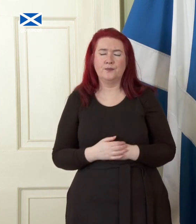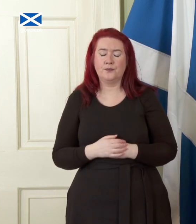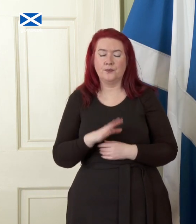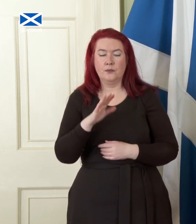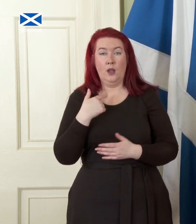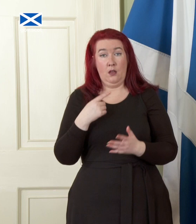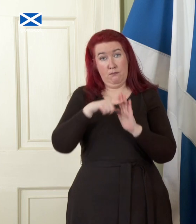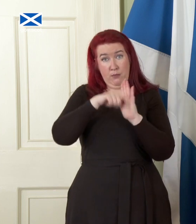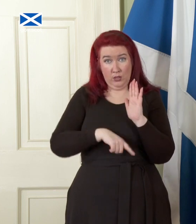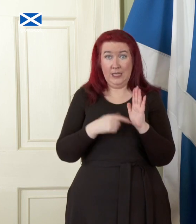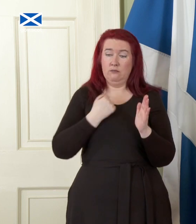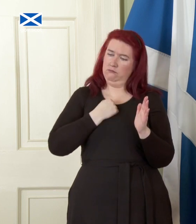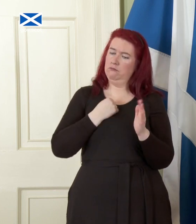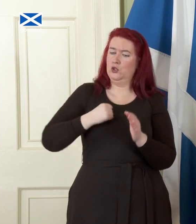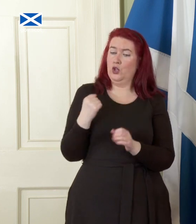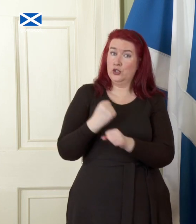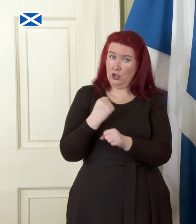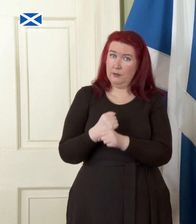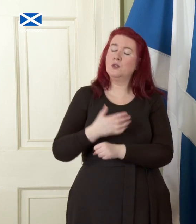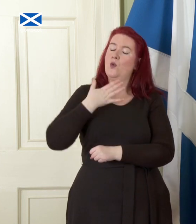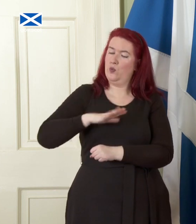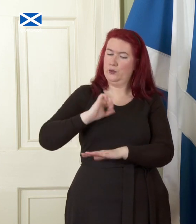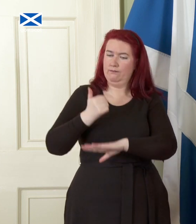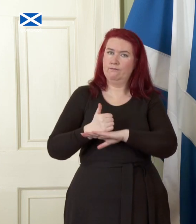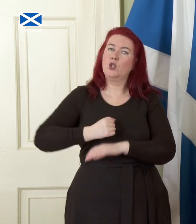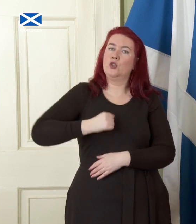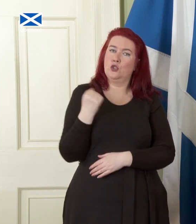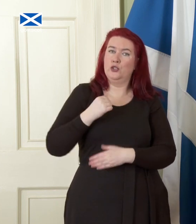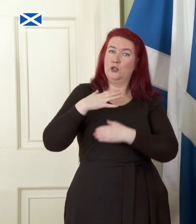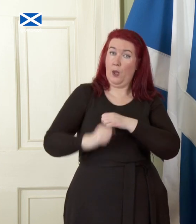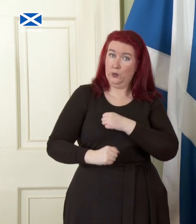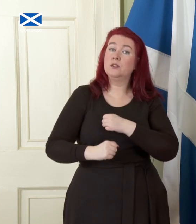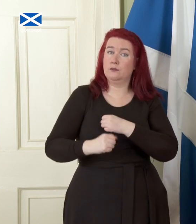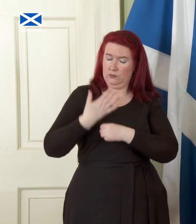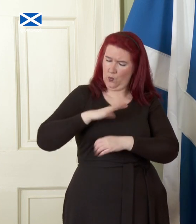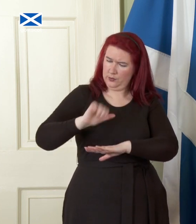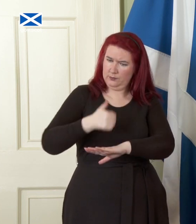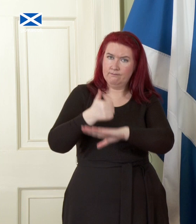of the Scottish Government is to establish a Scottish pound. We would seek to do this as